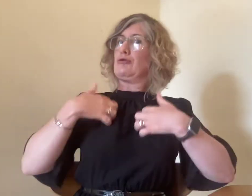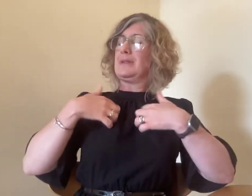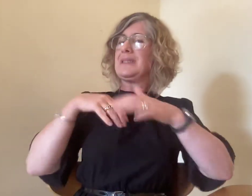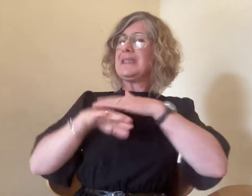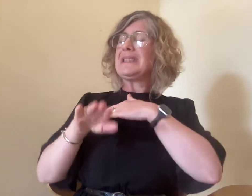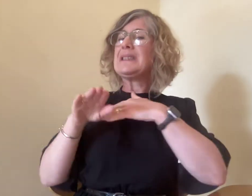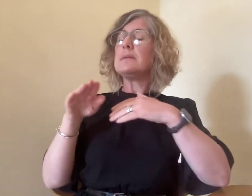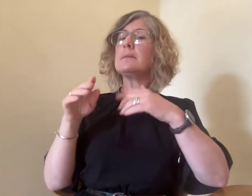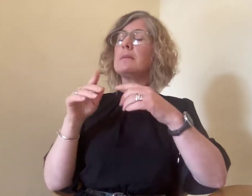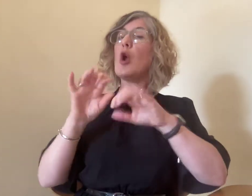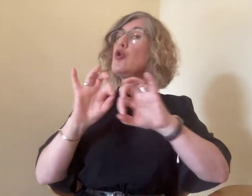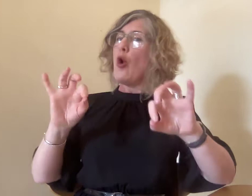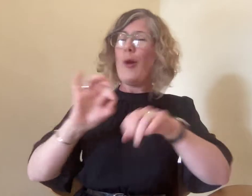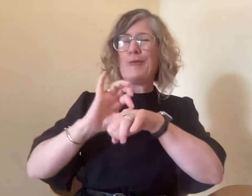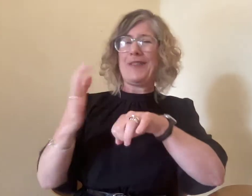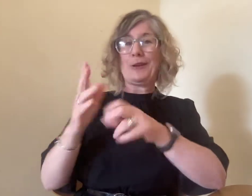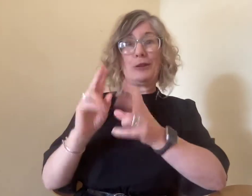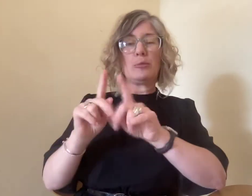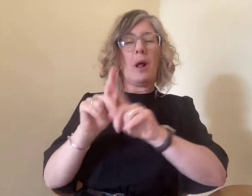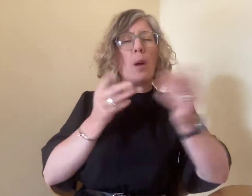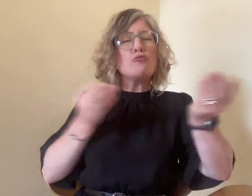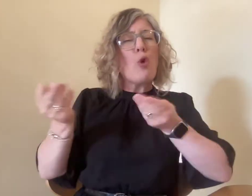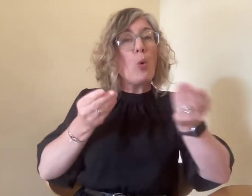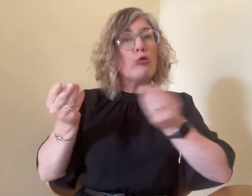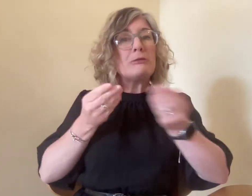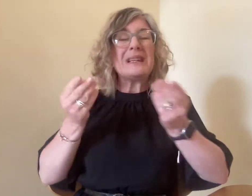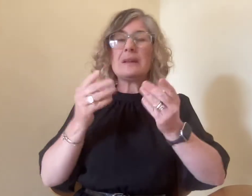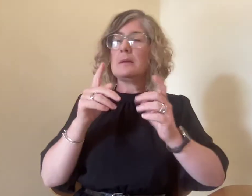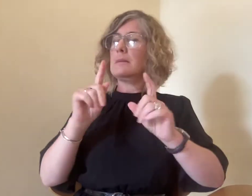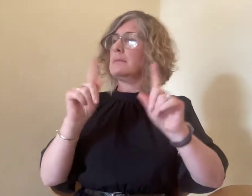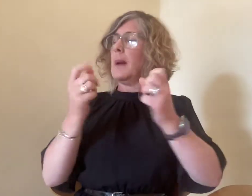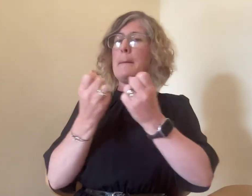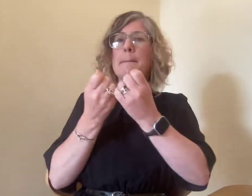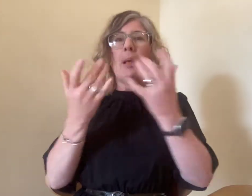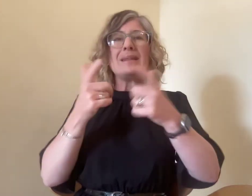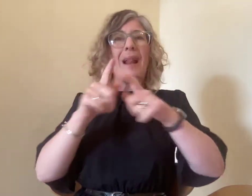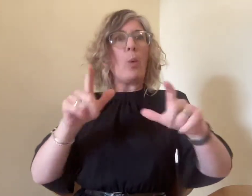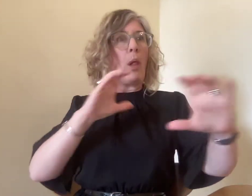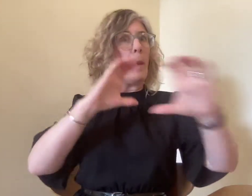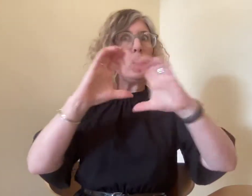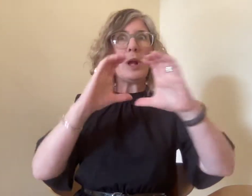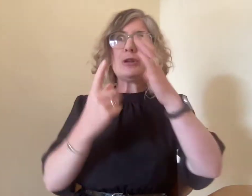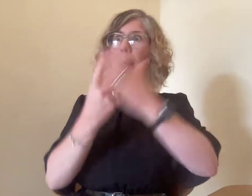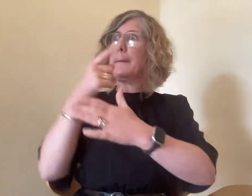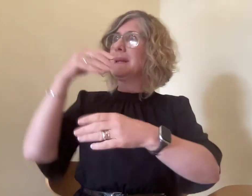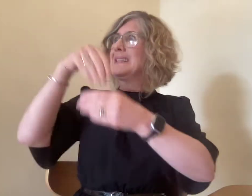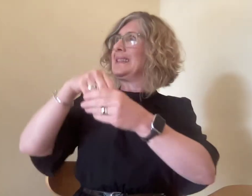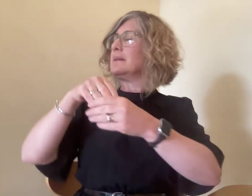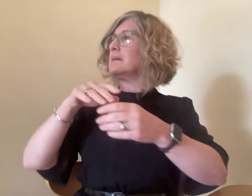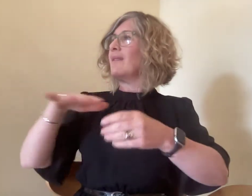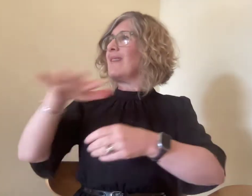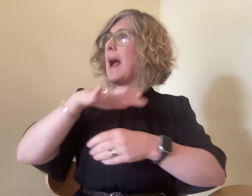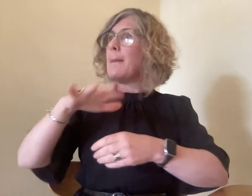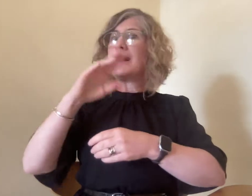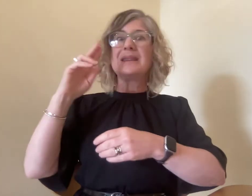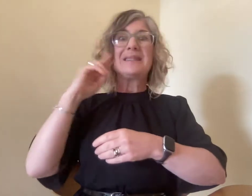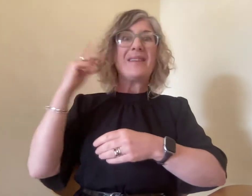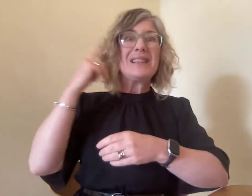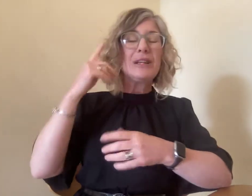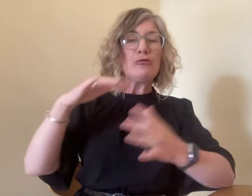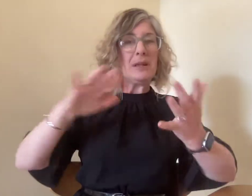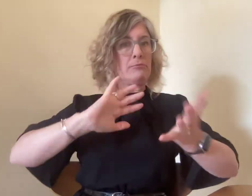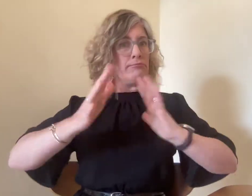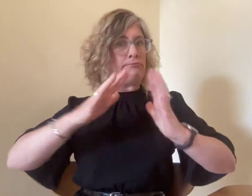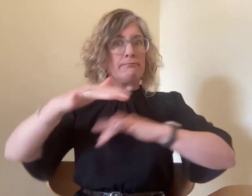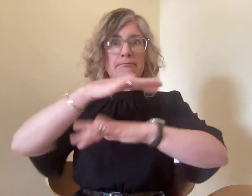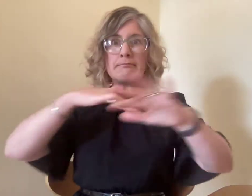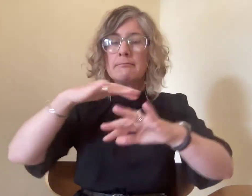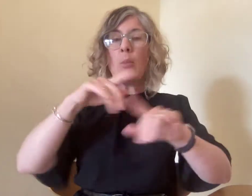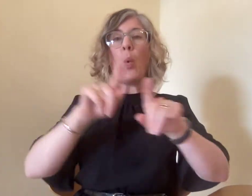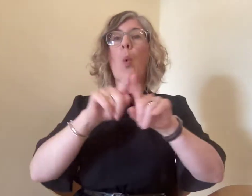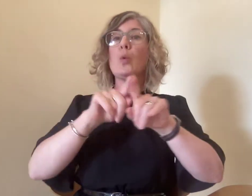and the acts of multilingual communication and non-professional